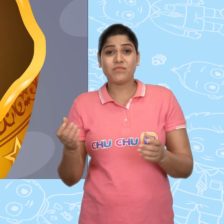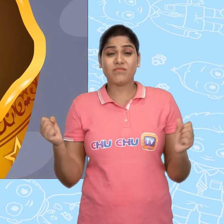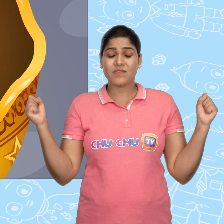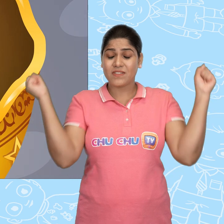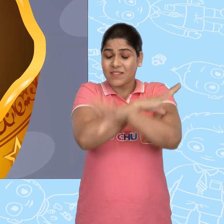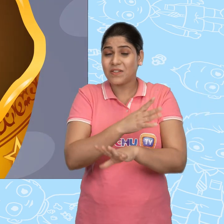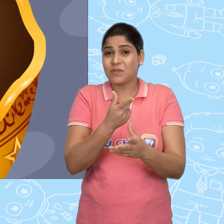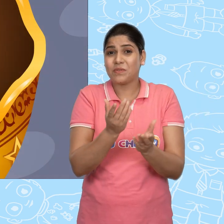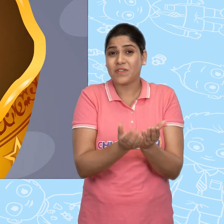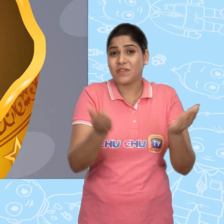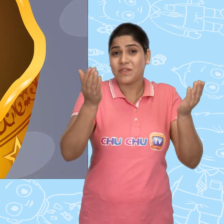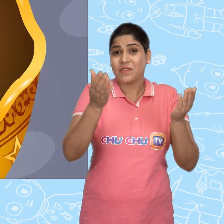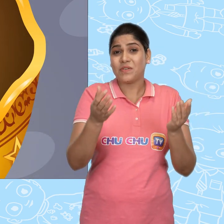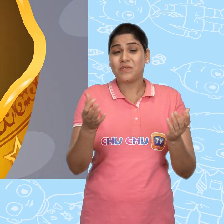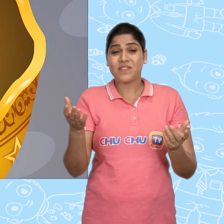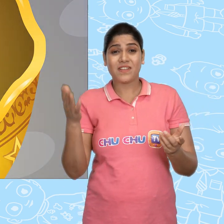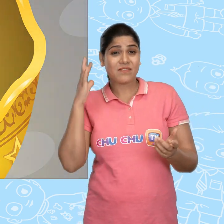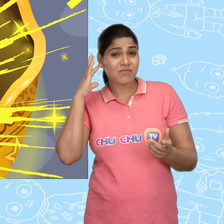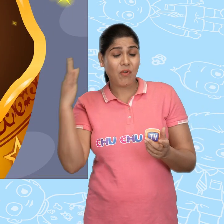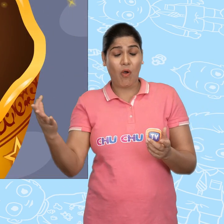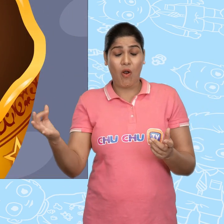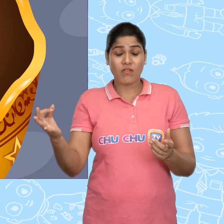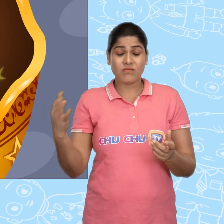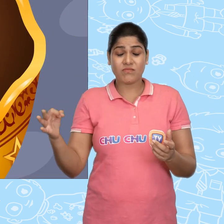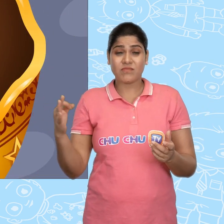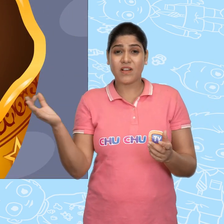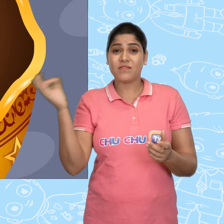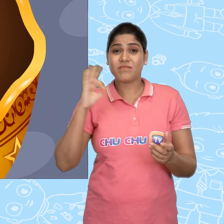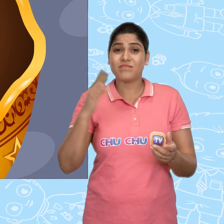And the magical bowl gave Jack a gold coin again.